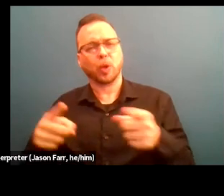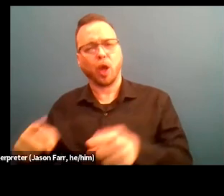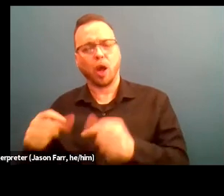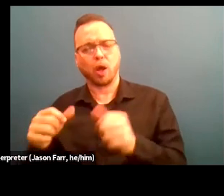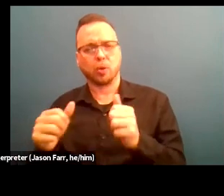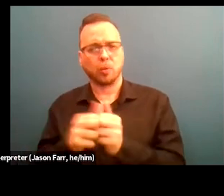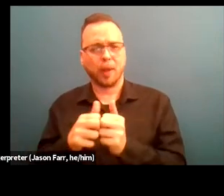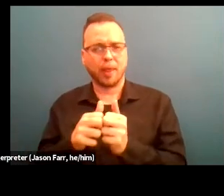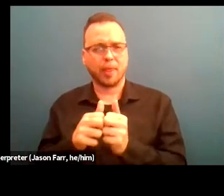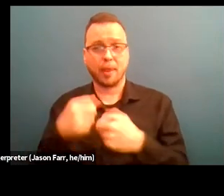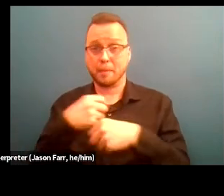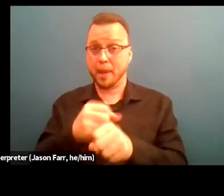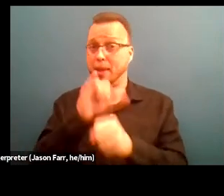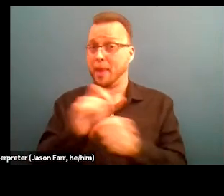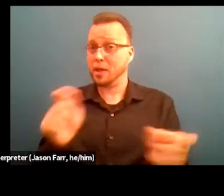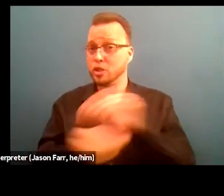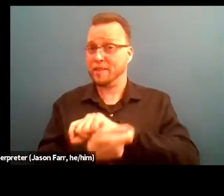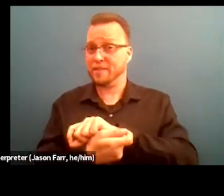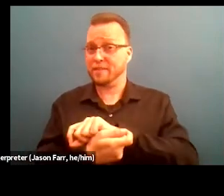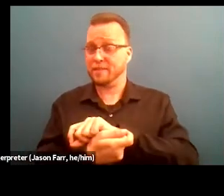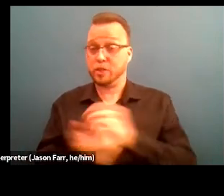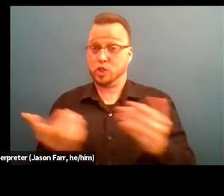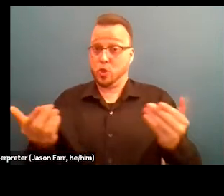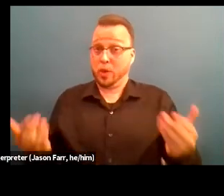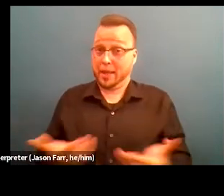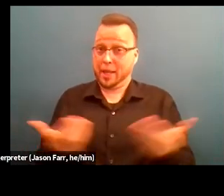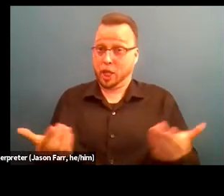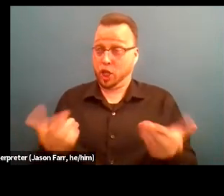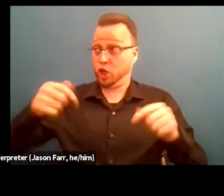in regards to making that shift. So here internally we asked ourselves